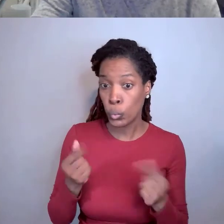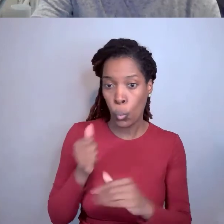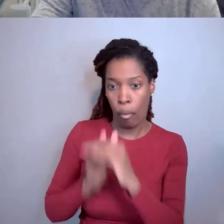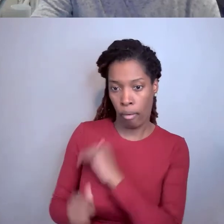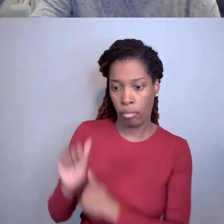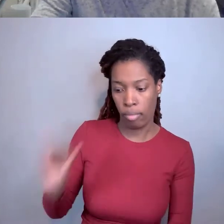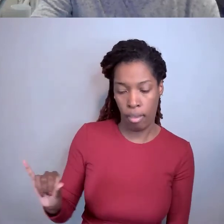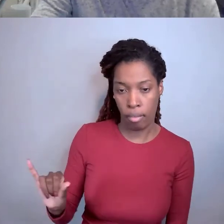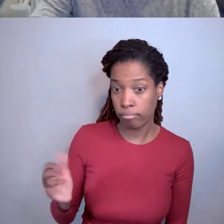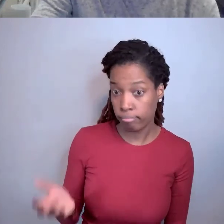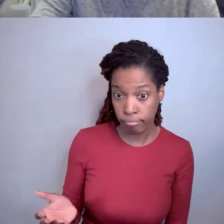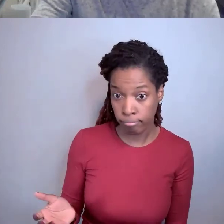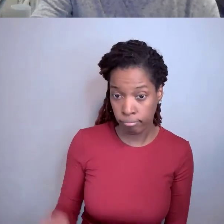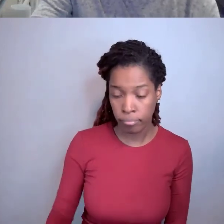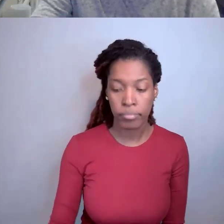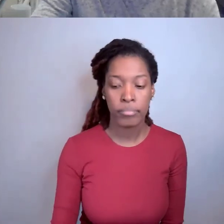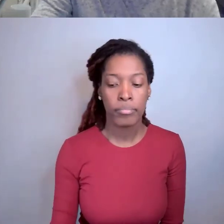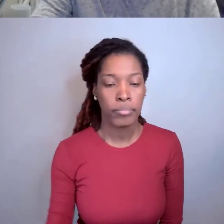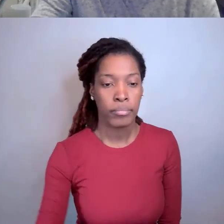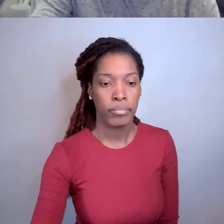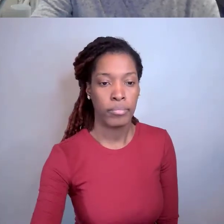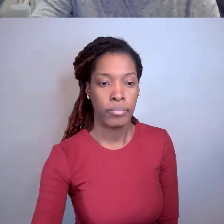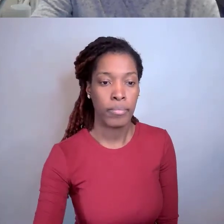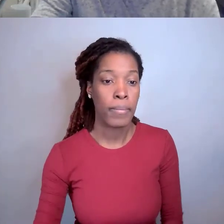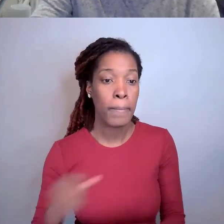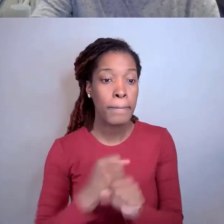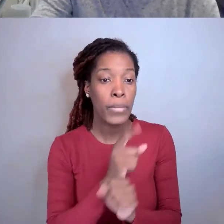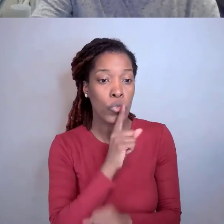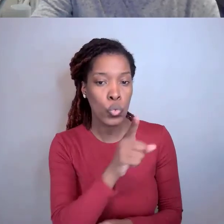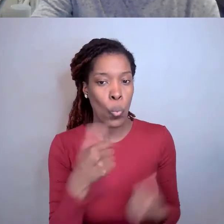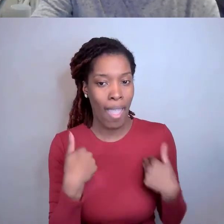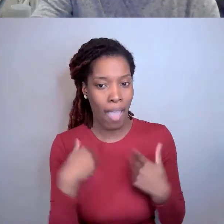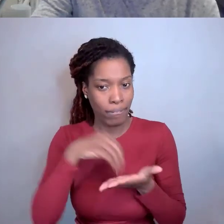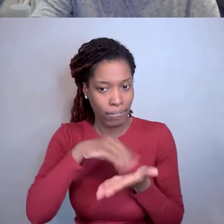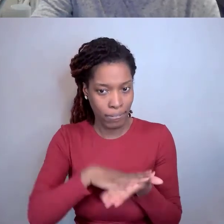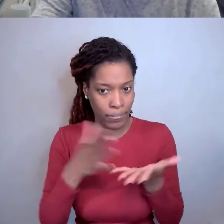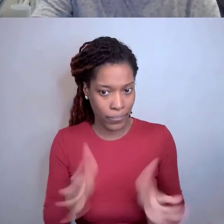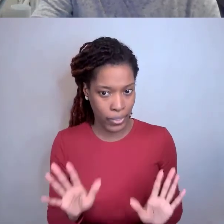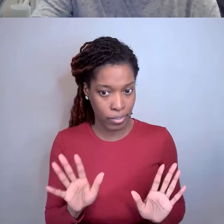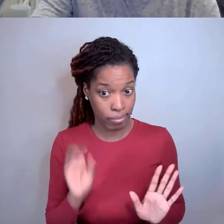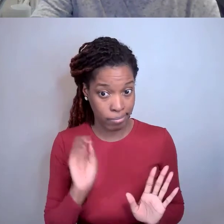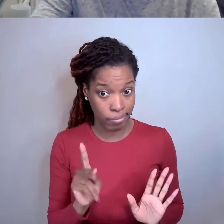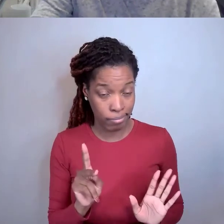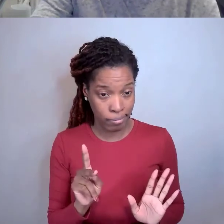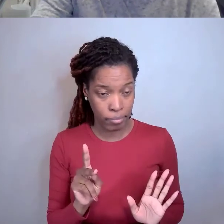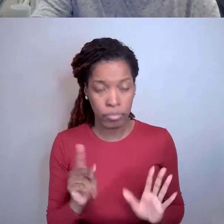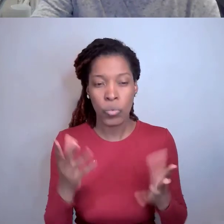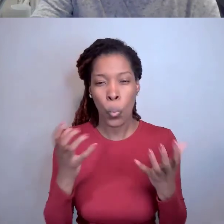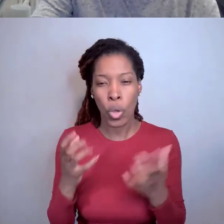And just make sure that we have it reported, okay. So you'd want to confer with your prior colleagues.